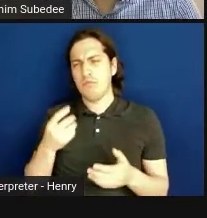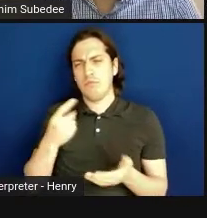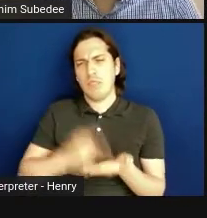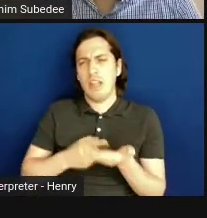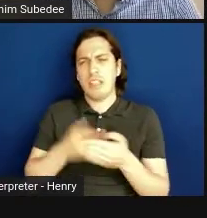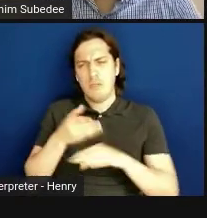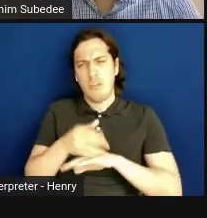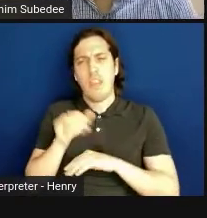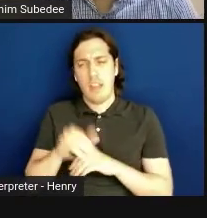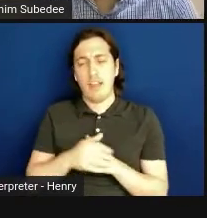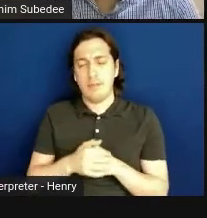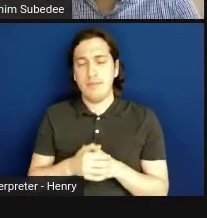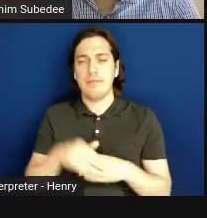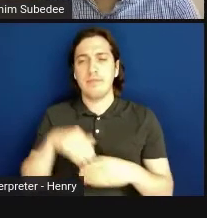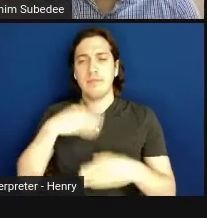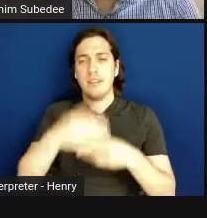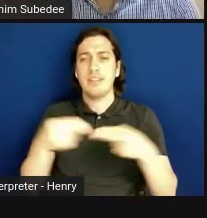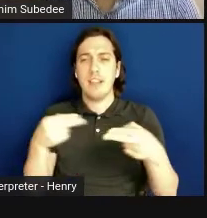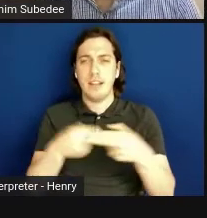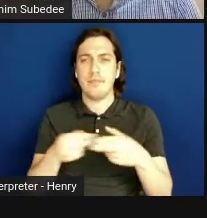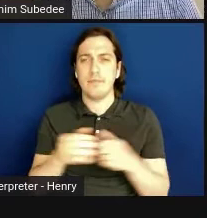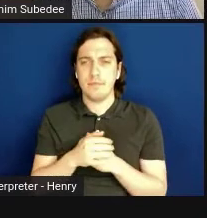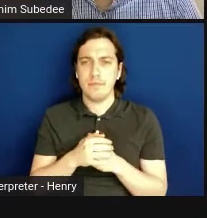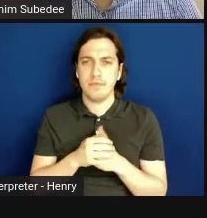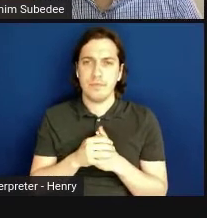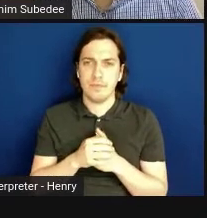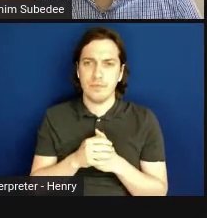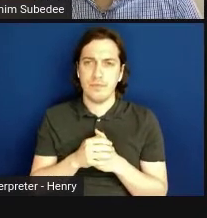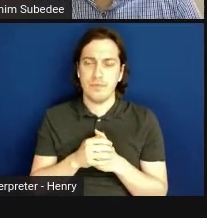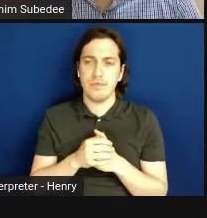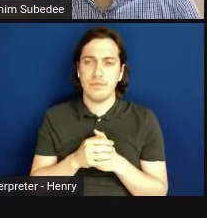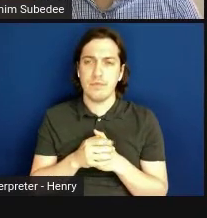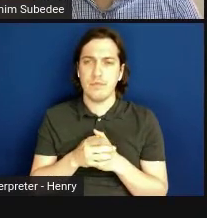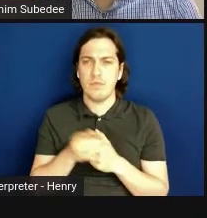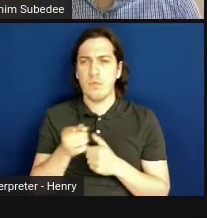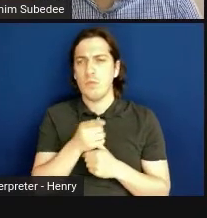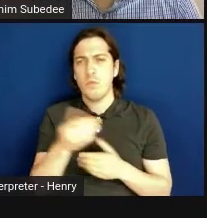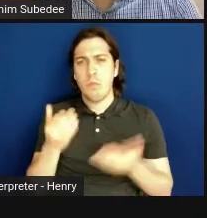Next slide, please. So you probably saw this yesterday,